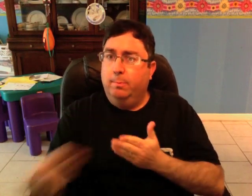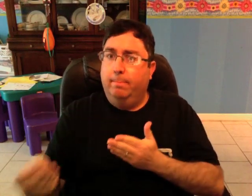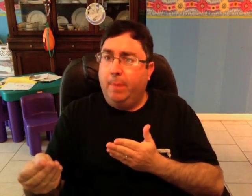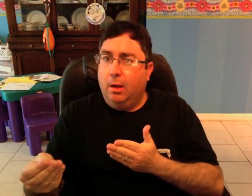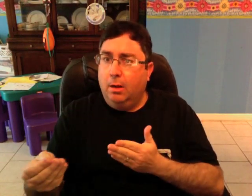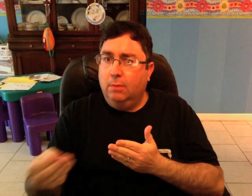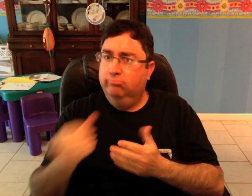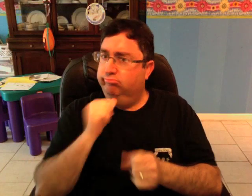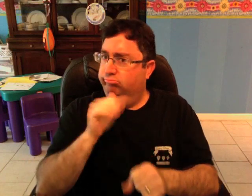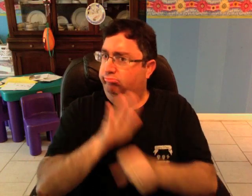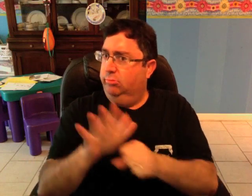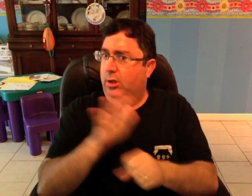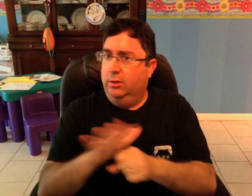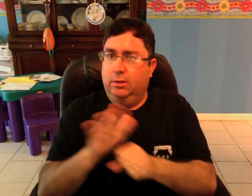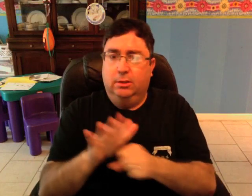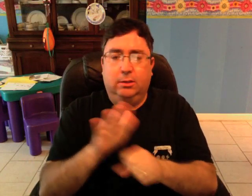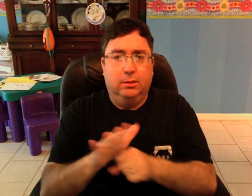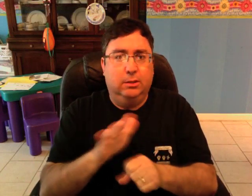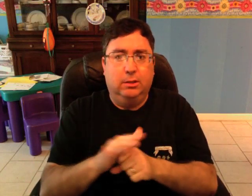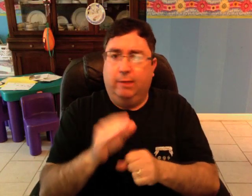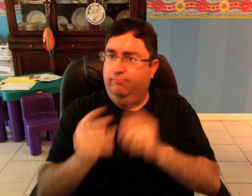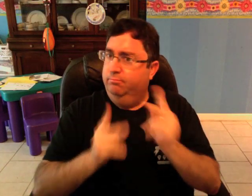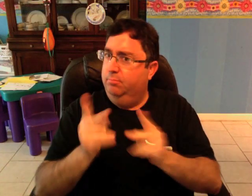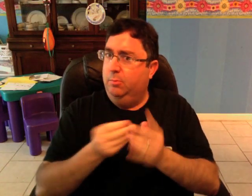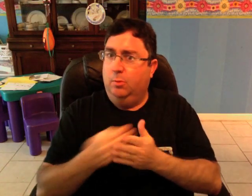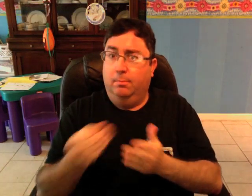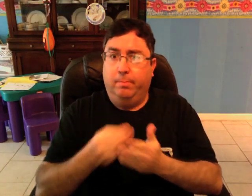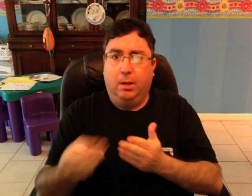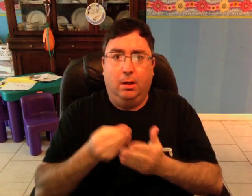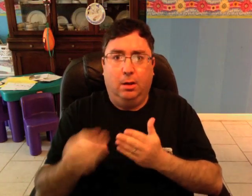to find that there were not enough people buying the implant.